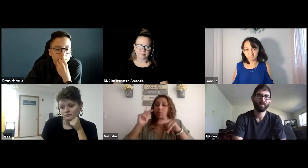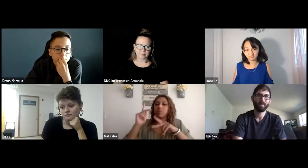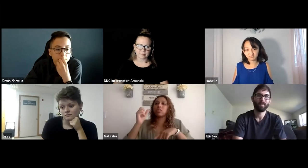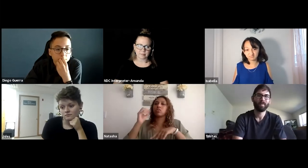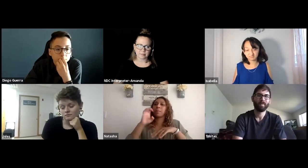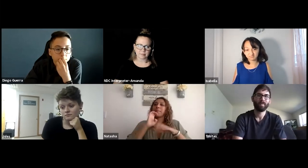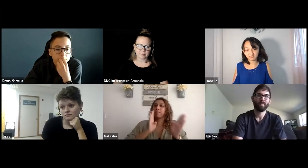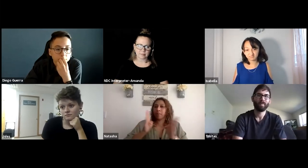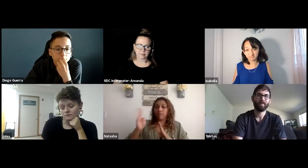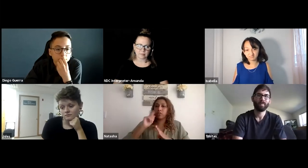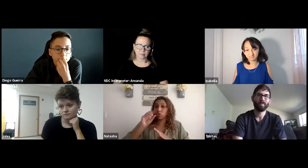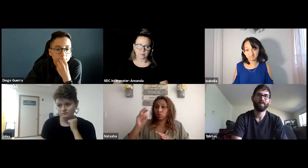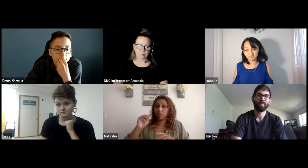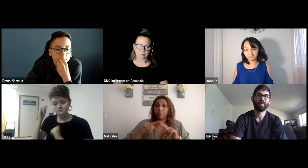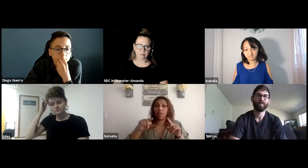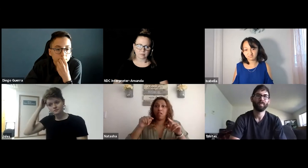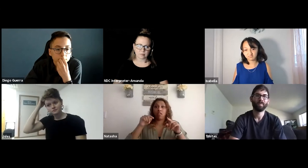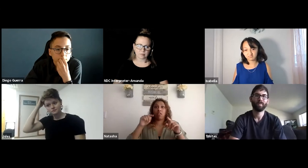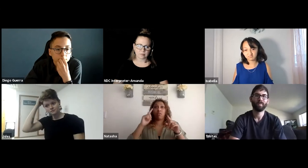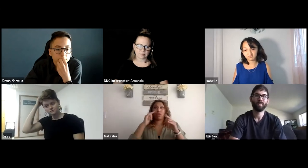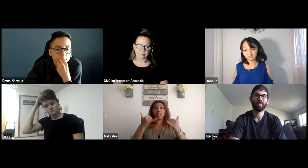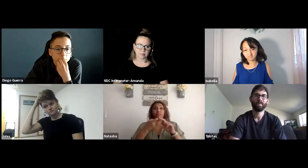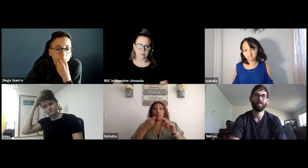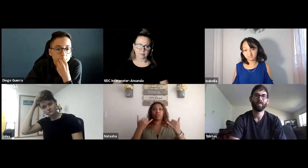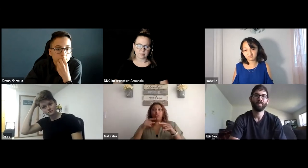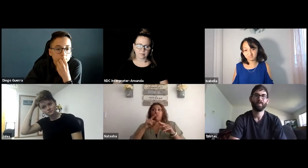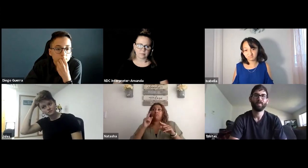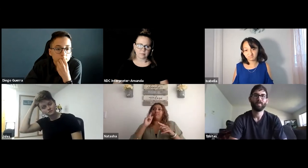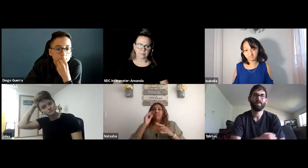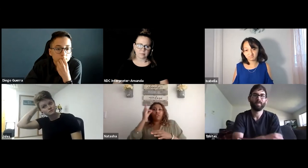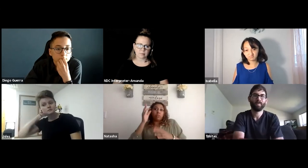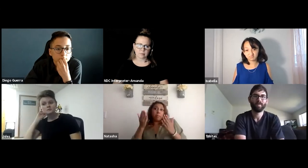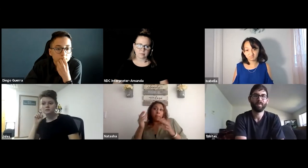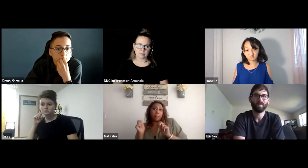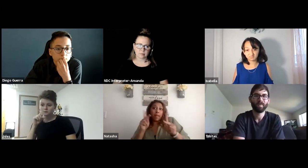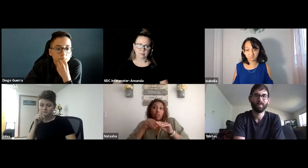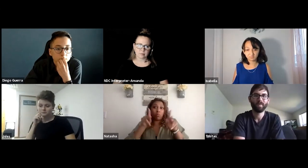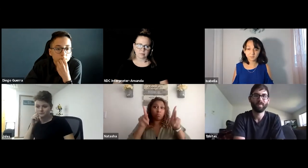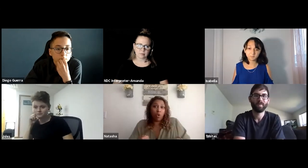I had told DSS, the DSS office ahead of time to prepare Zoom for Deaf people.